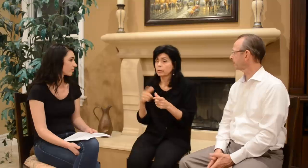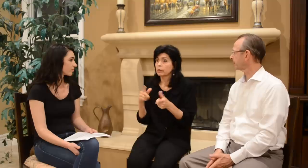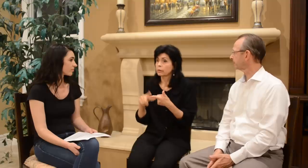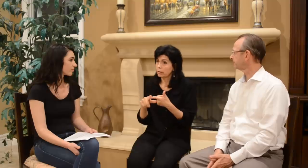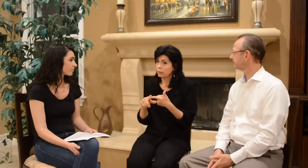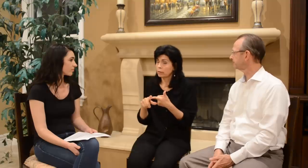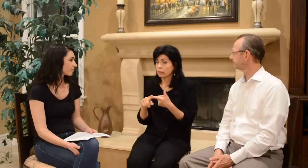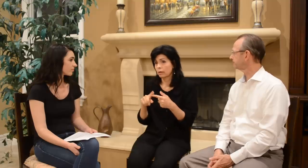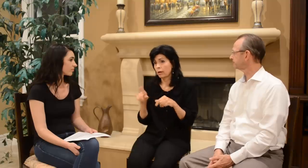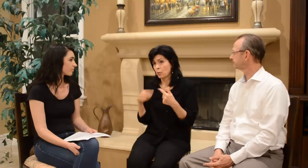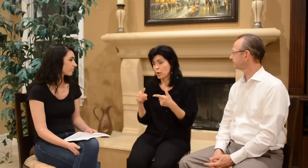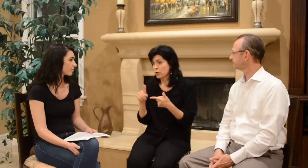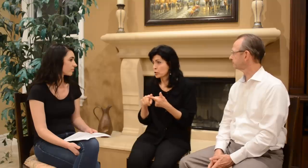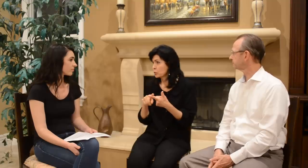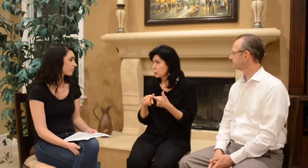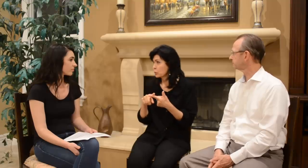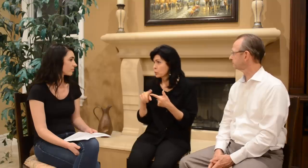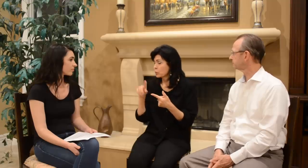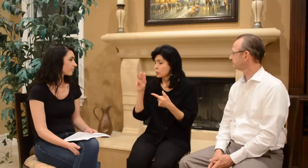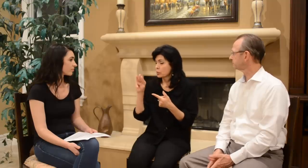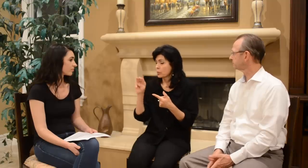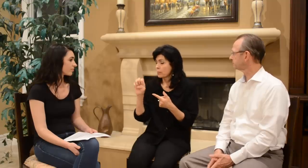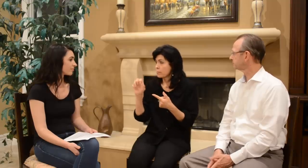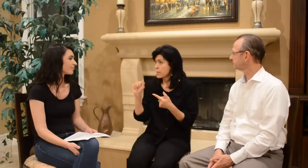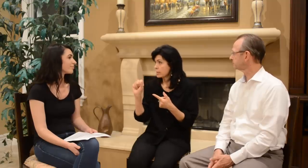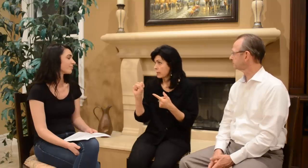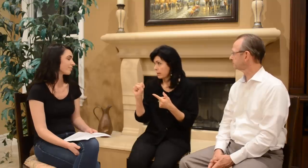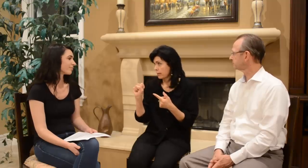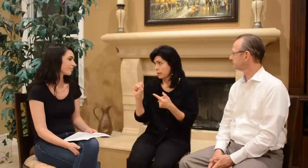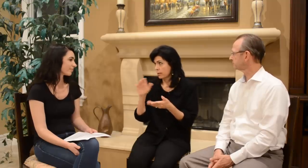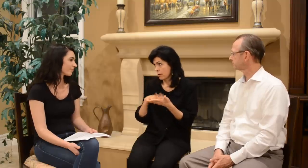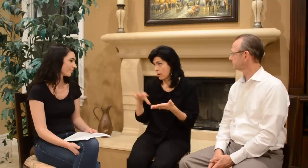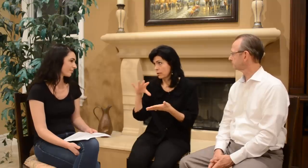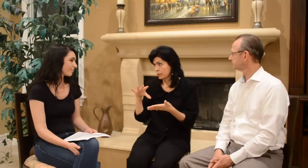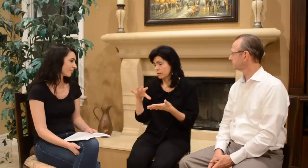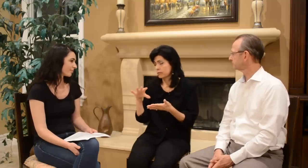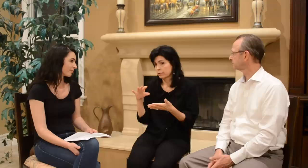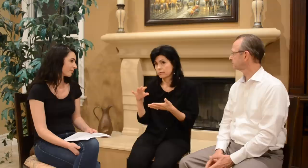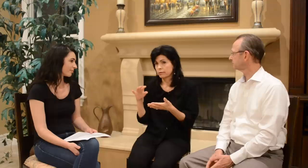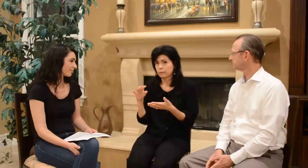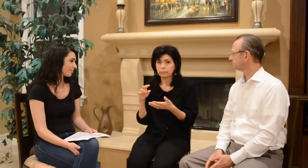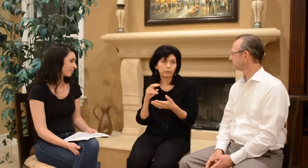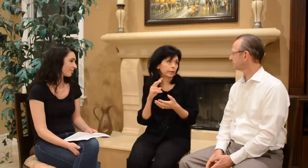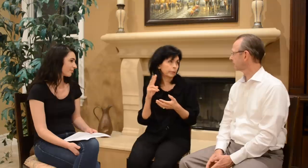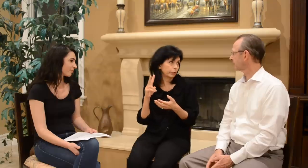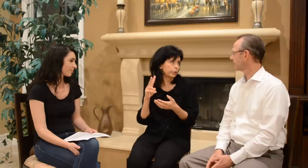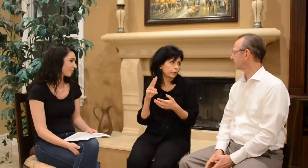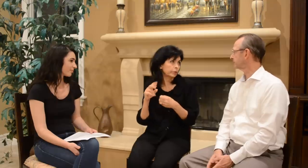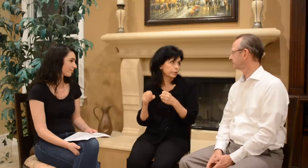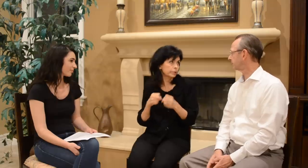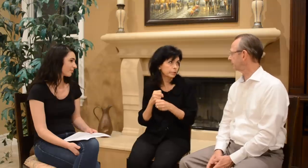Then I went to Mesa College for like 2 years.